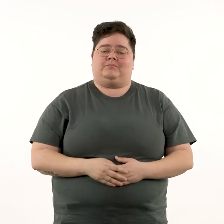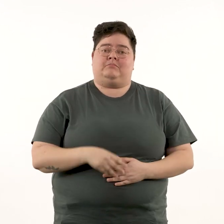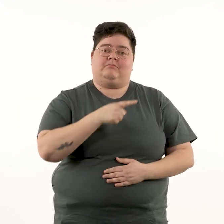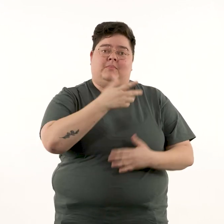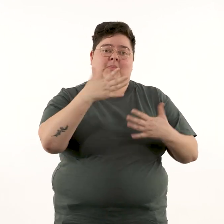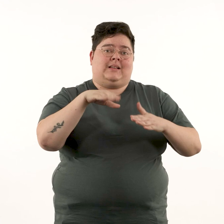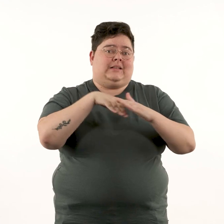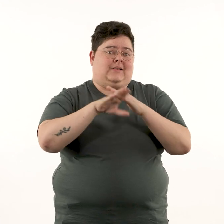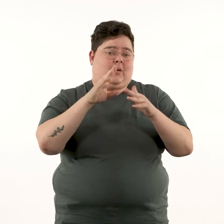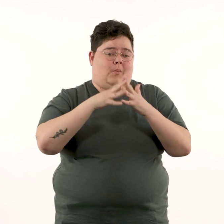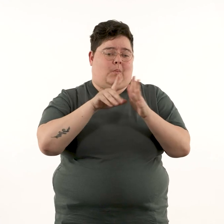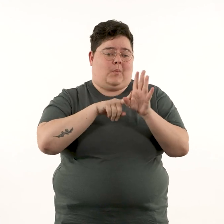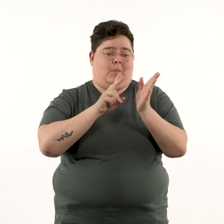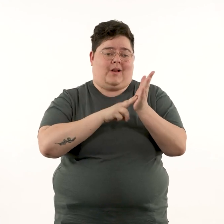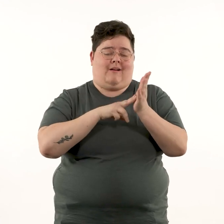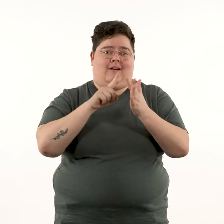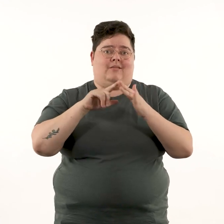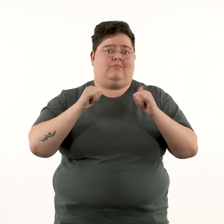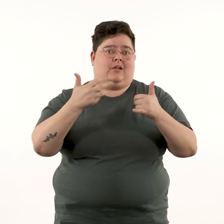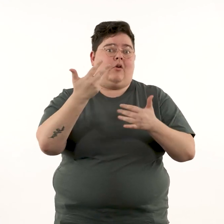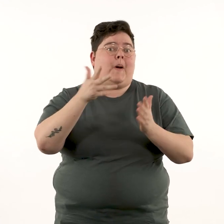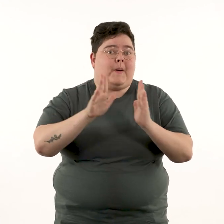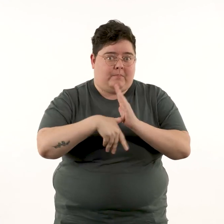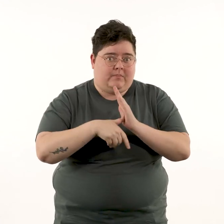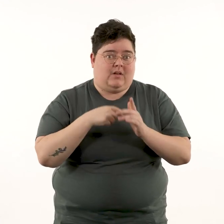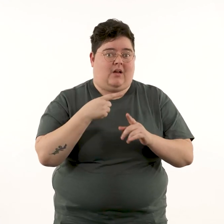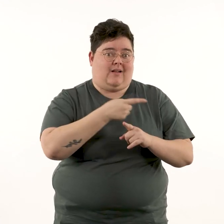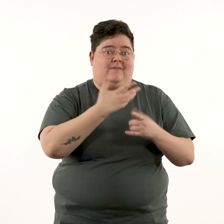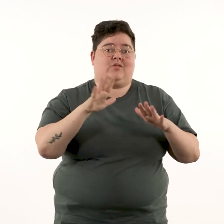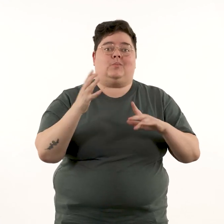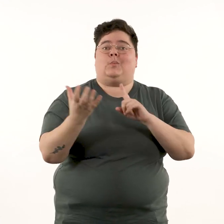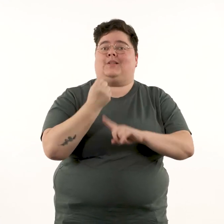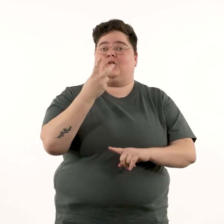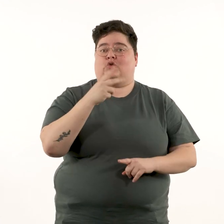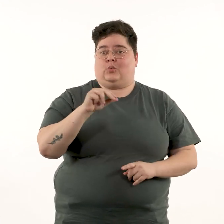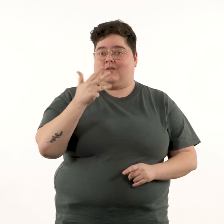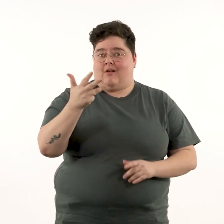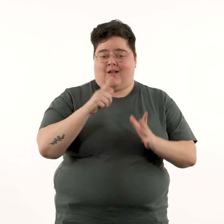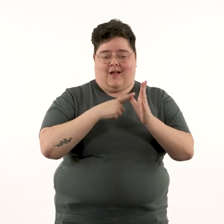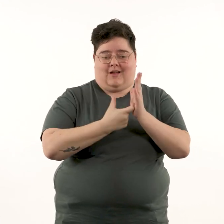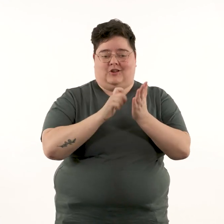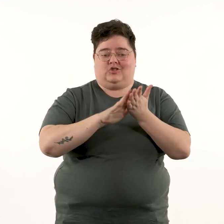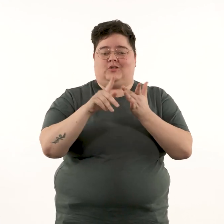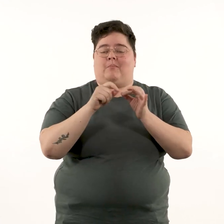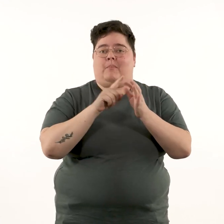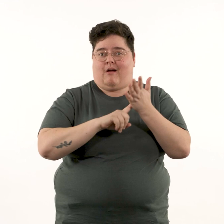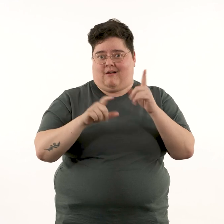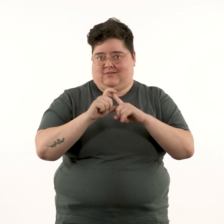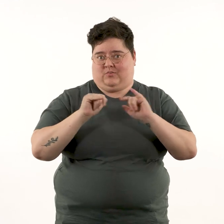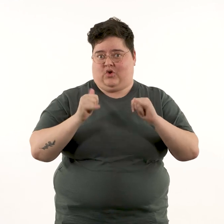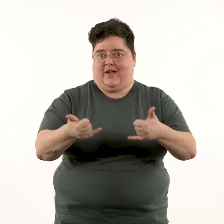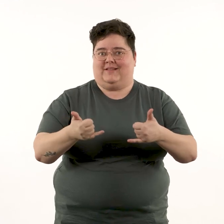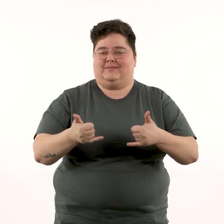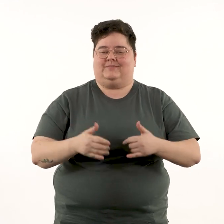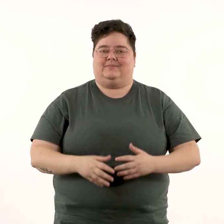a nine-time Wynne finalist, who won the 2009 Archibald Prize.